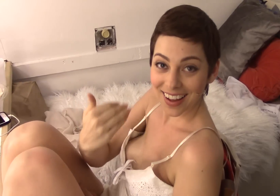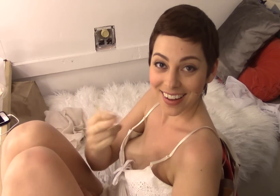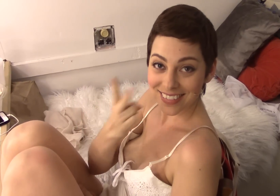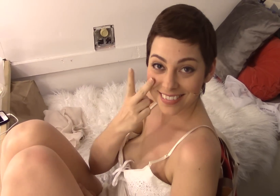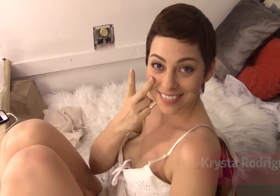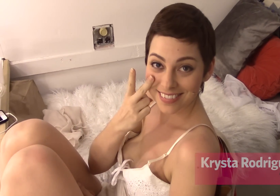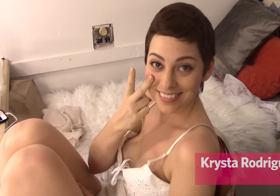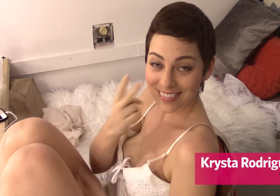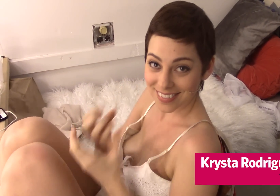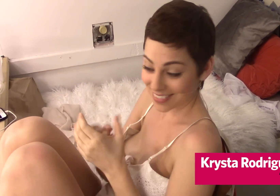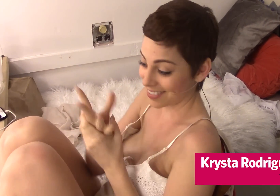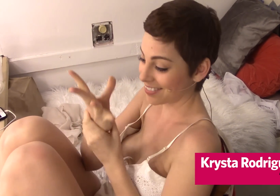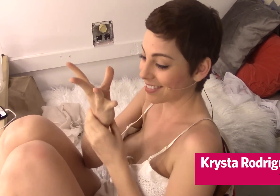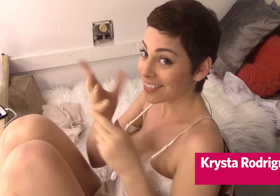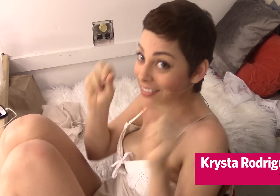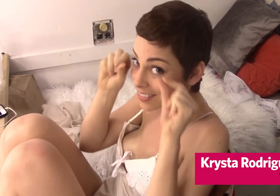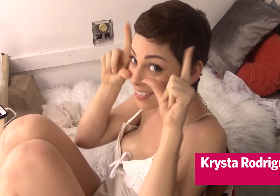Come see Spring Awakening.